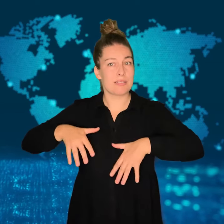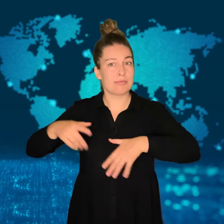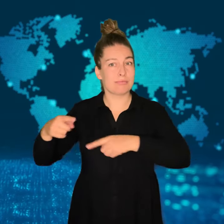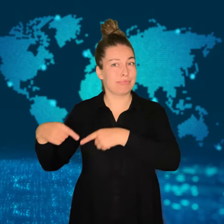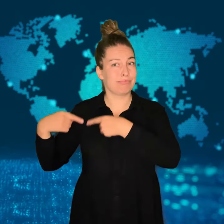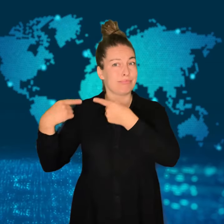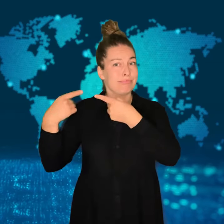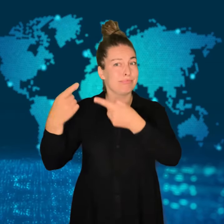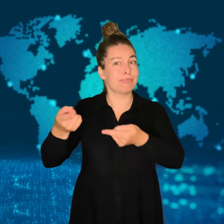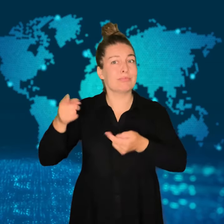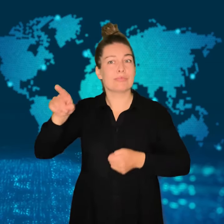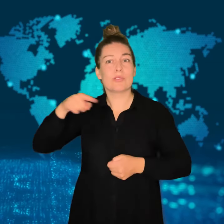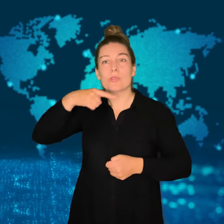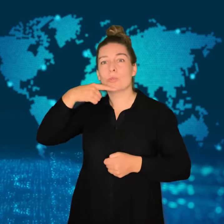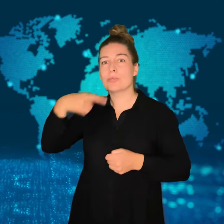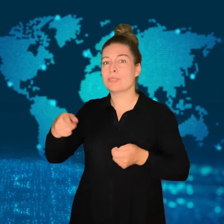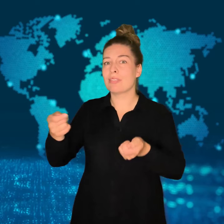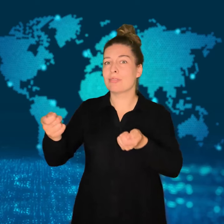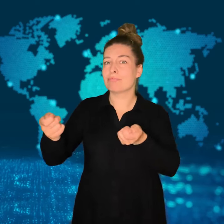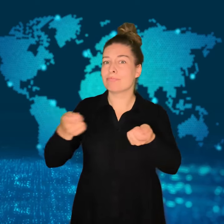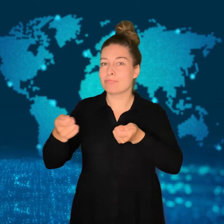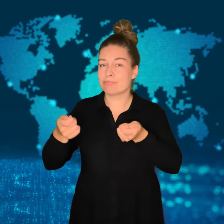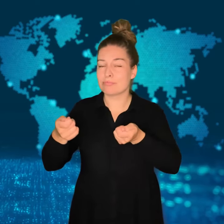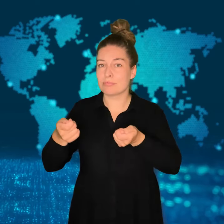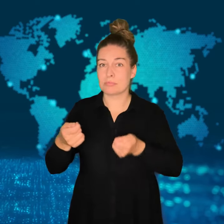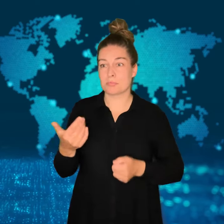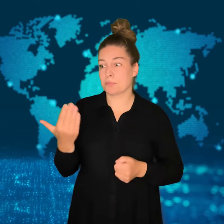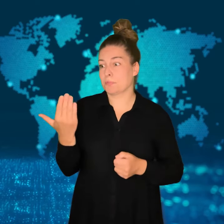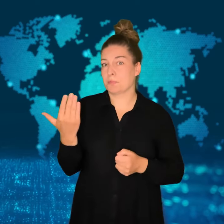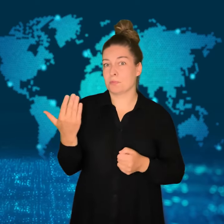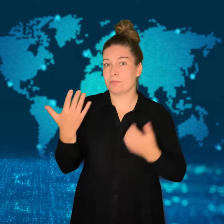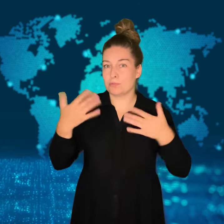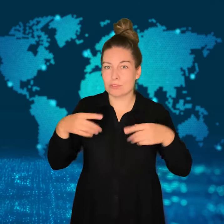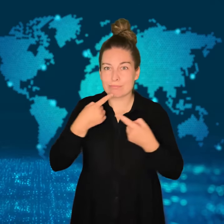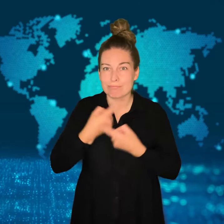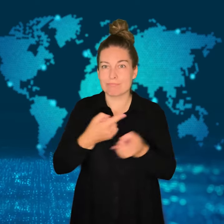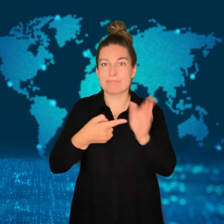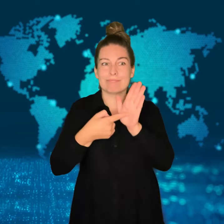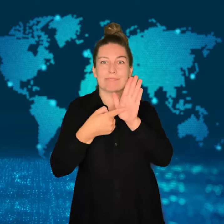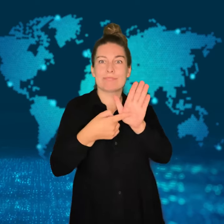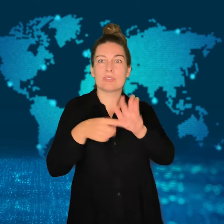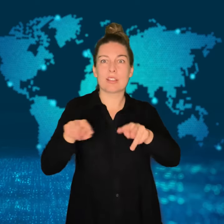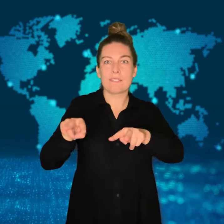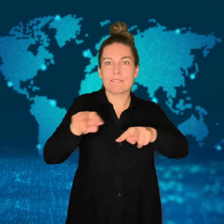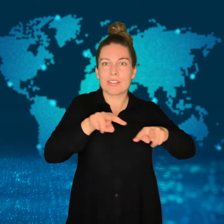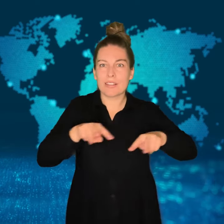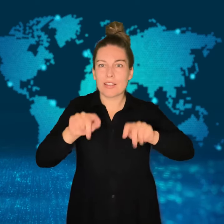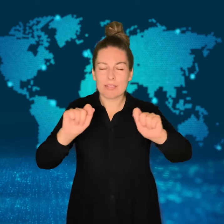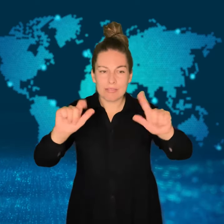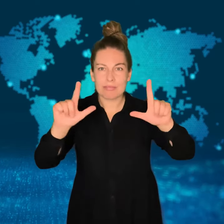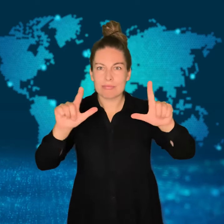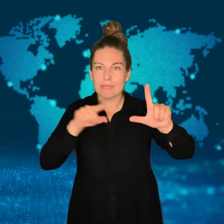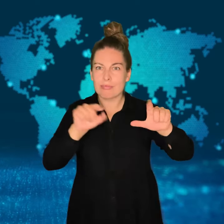and Syvash drilling platforms.